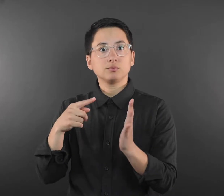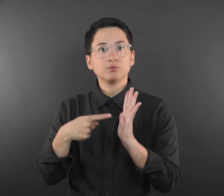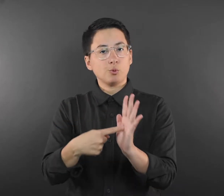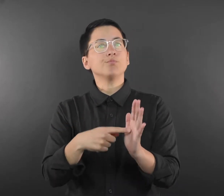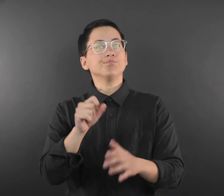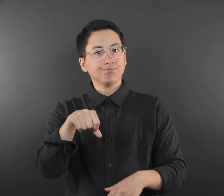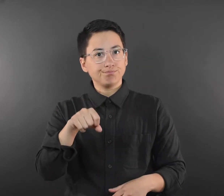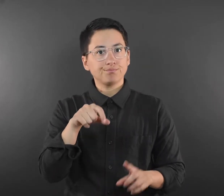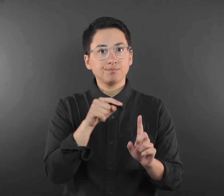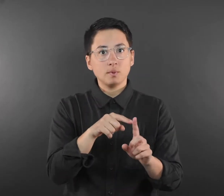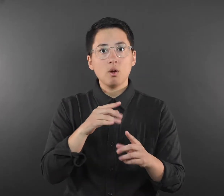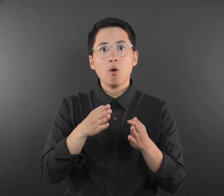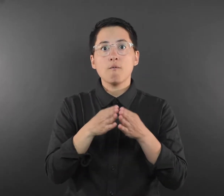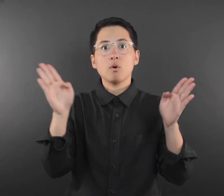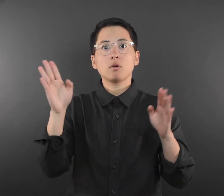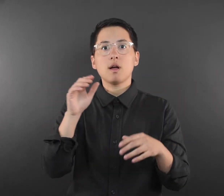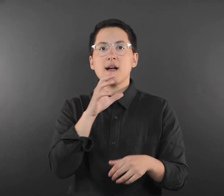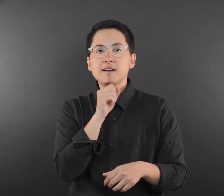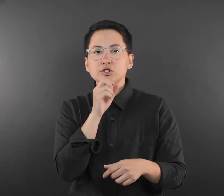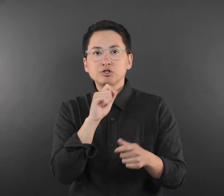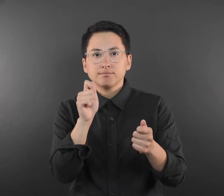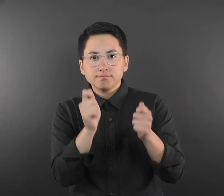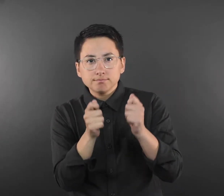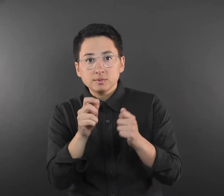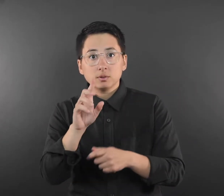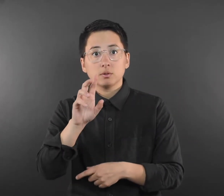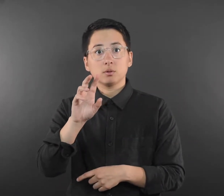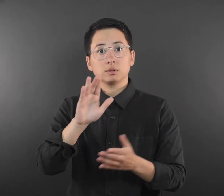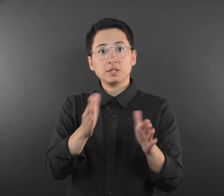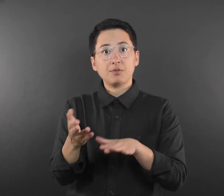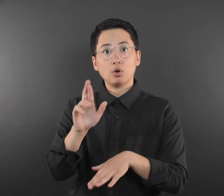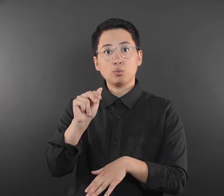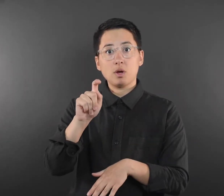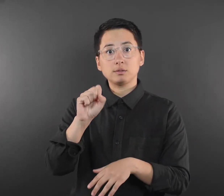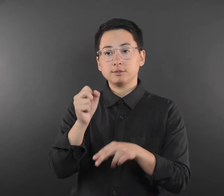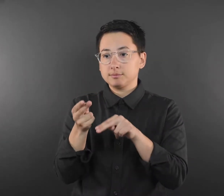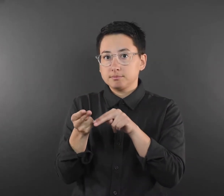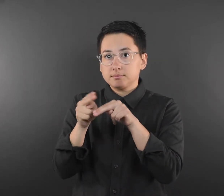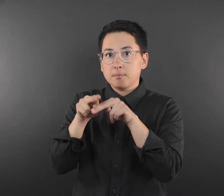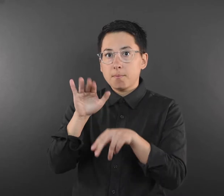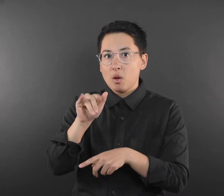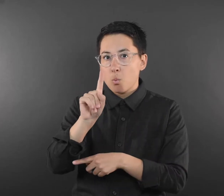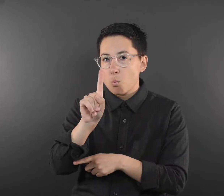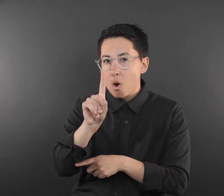The study found that the overall age-adjusted death rate increased by almost 1% in 2021